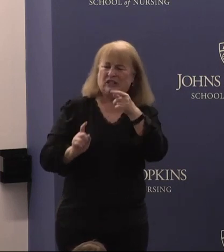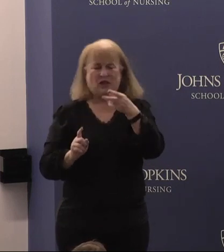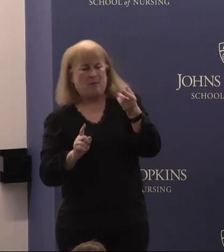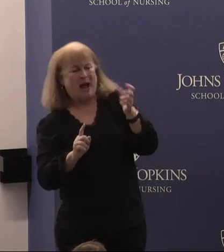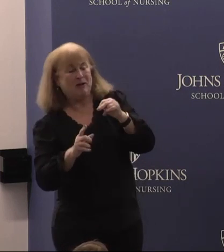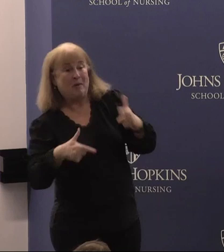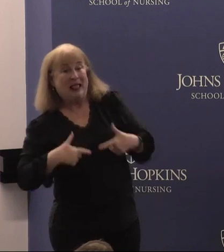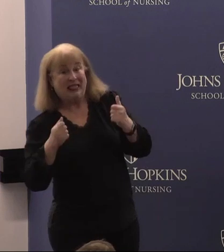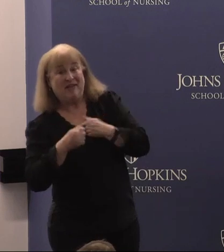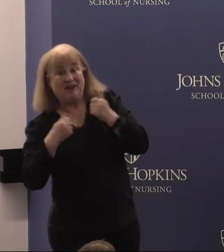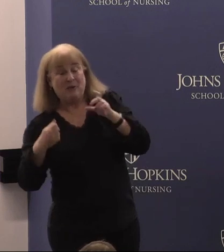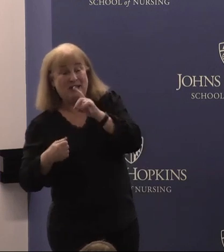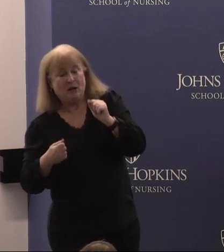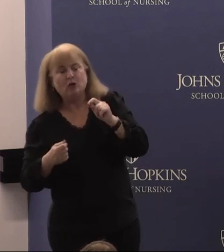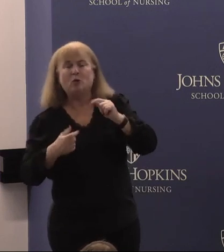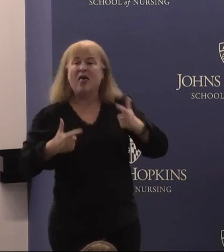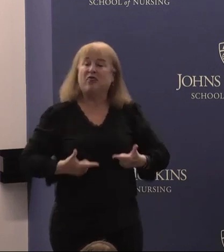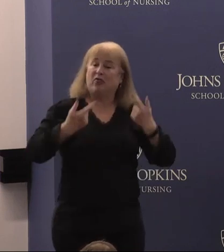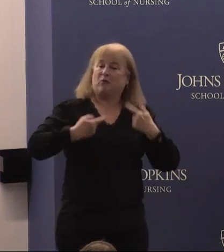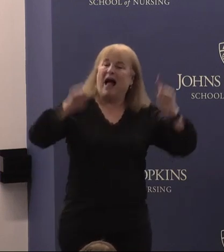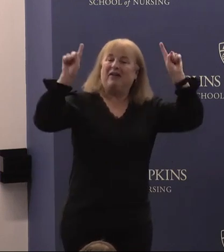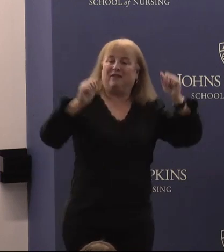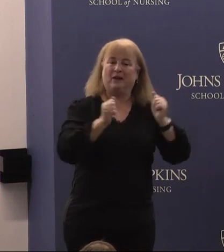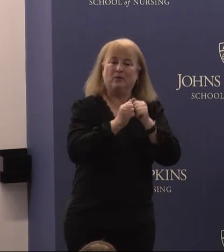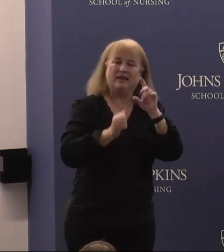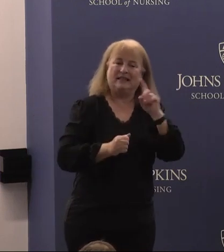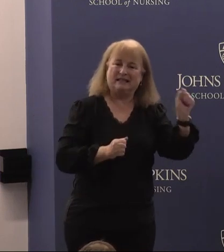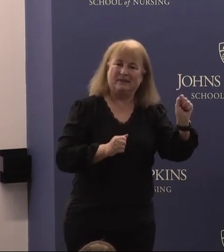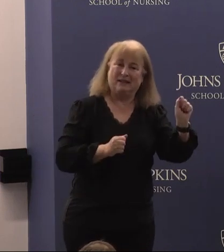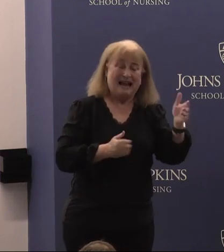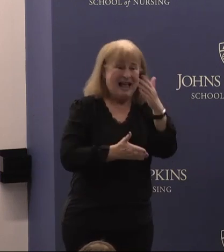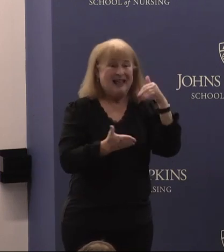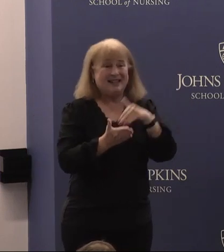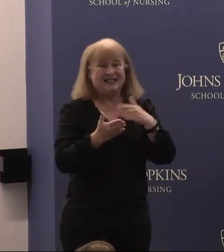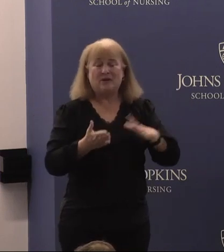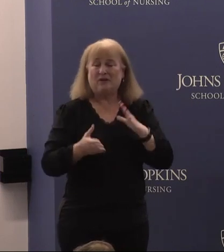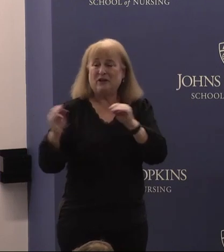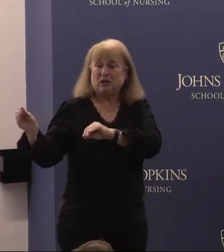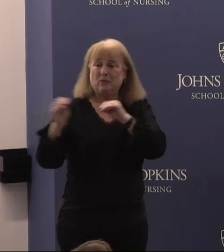to thriving with a disability. The center officially moved to the School of Nursing in